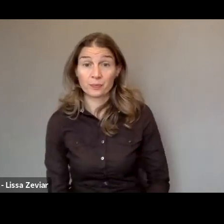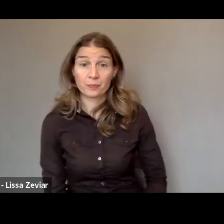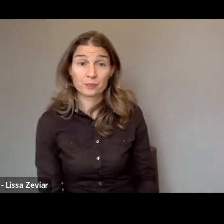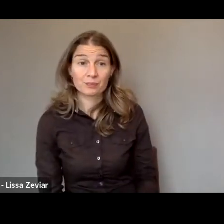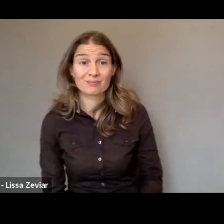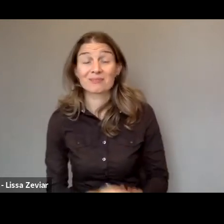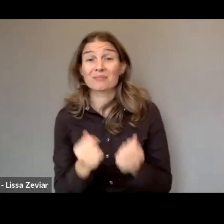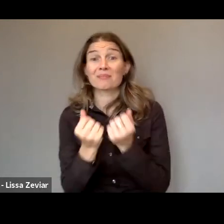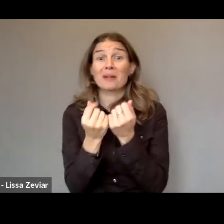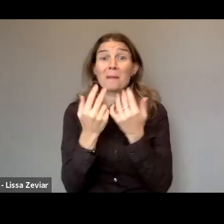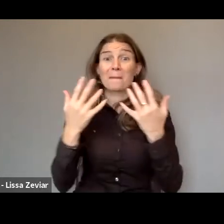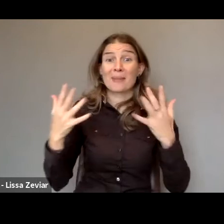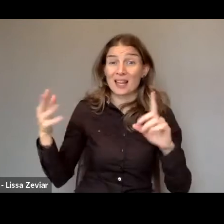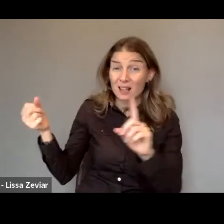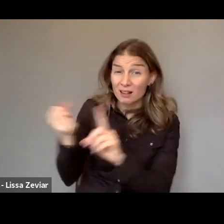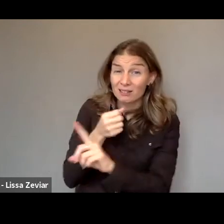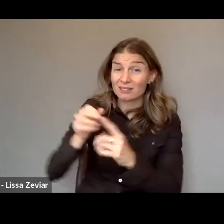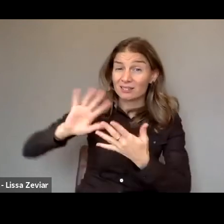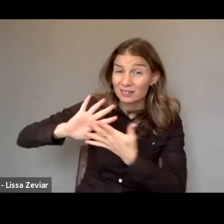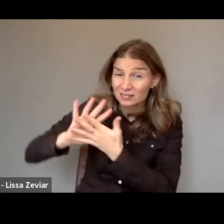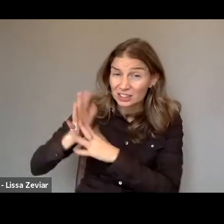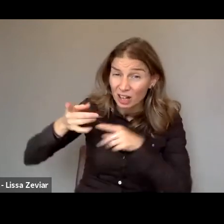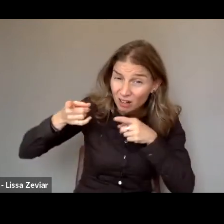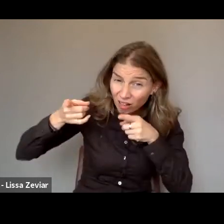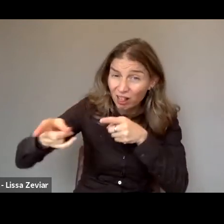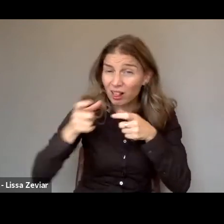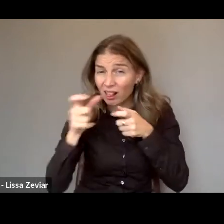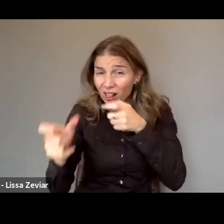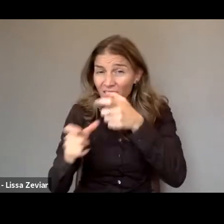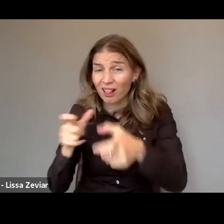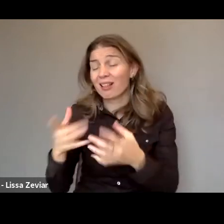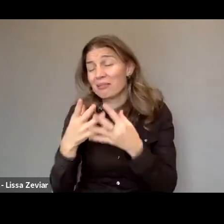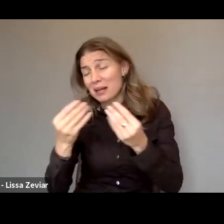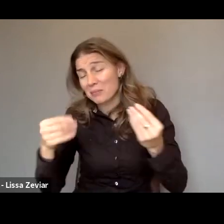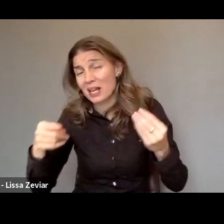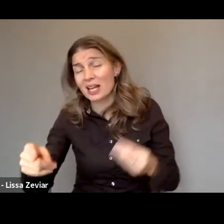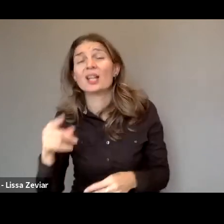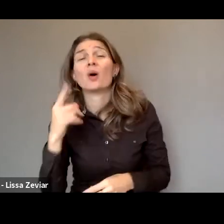For women with disabilities it includes forms of violence faced by all women